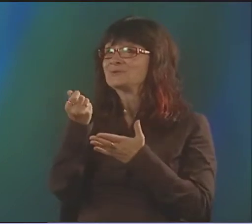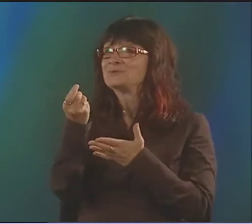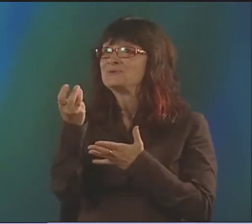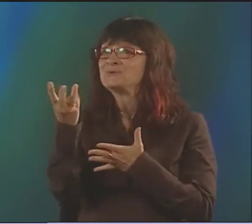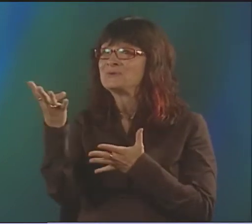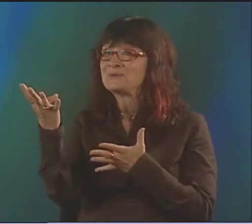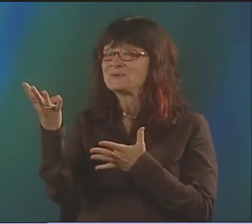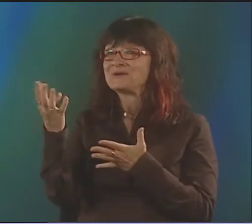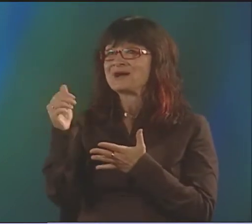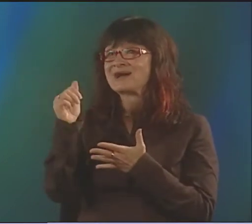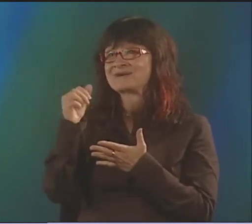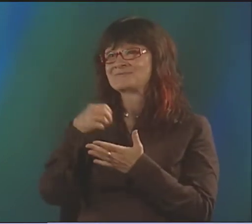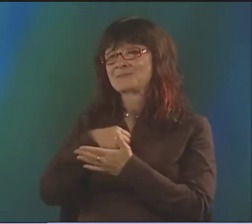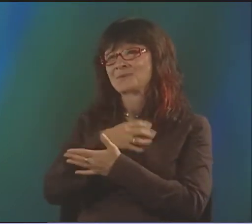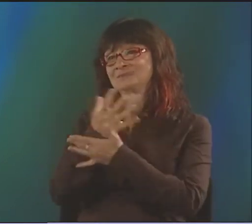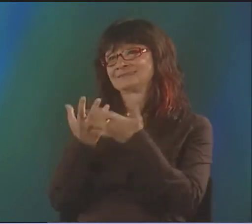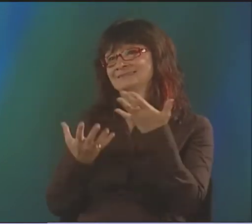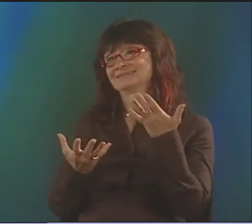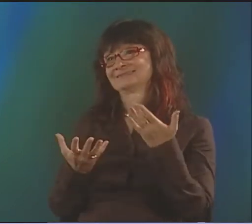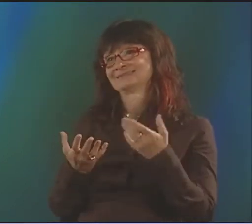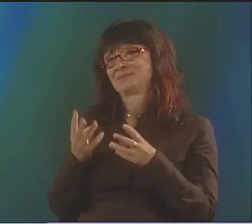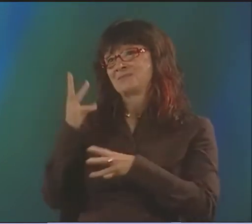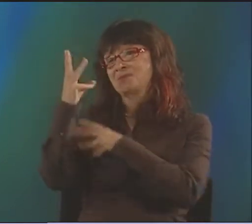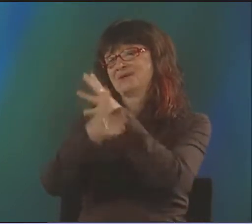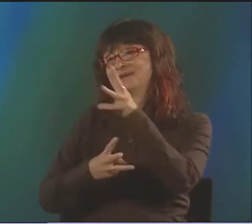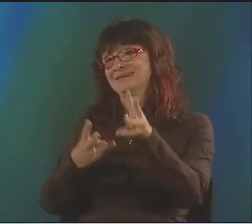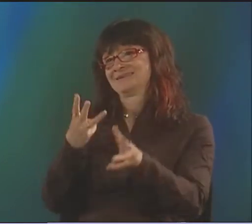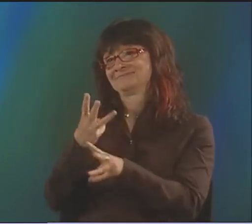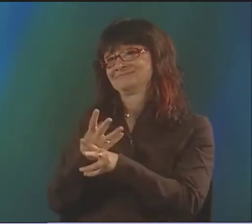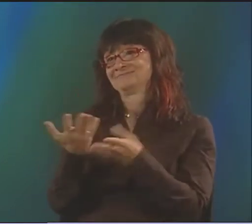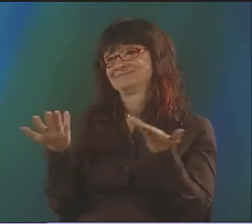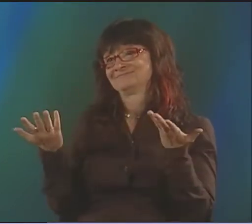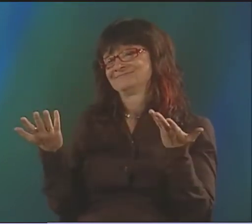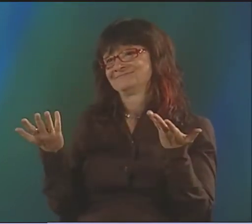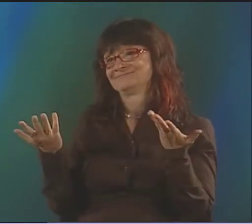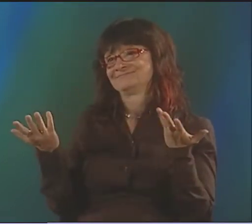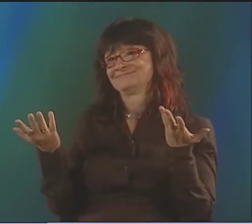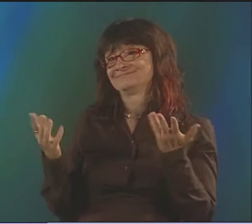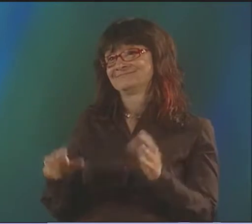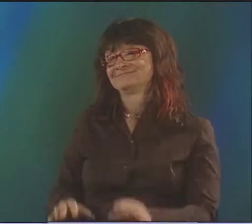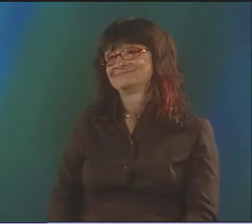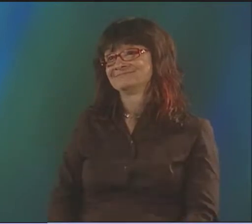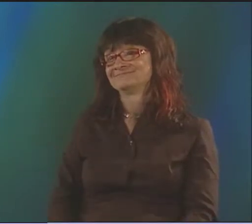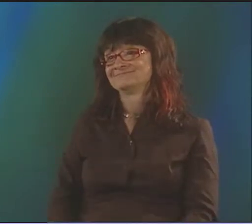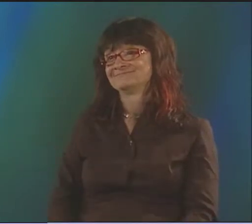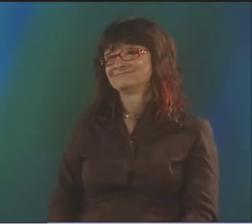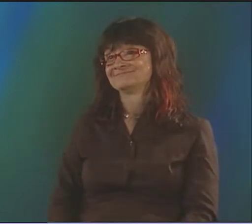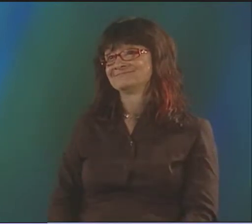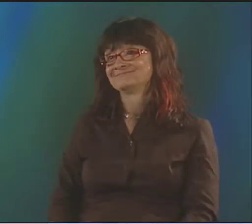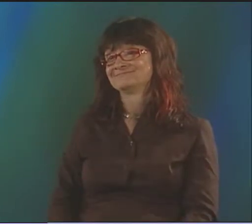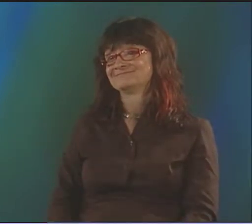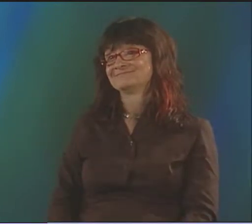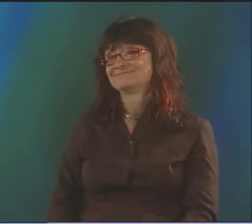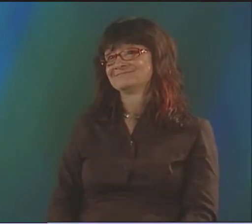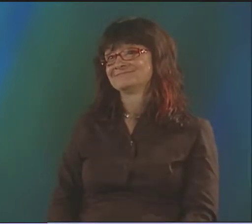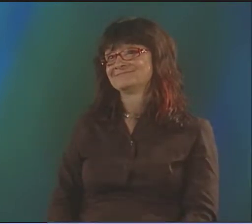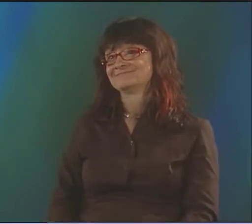BY HAVING MORE OF THE WRITTEN AND SPOKEN LANGUAGE OVERLAID. SO IT MEANS THAT THERE ARE FEWER POEMS